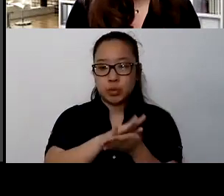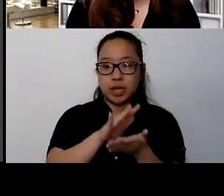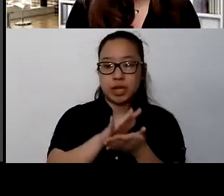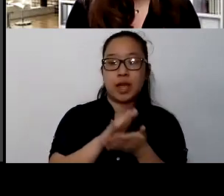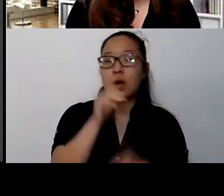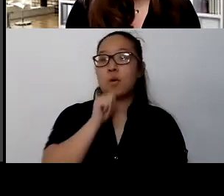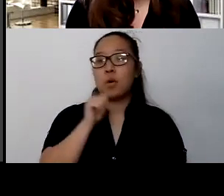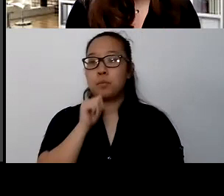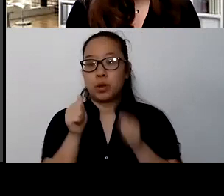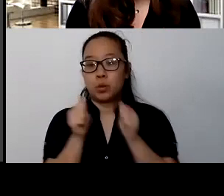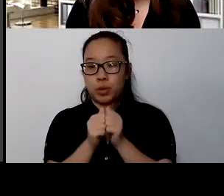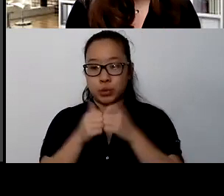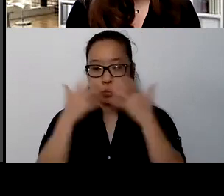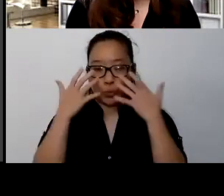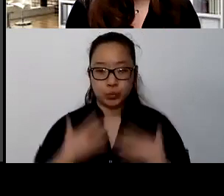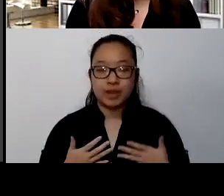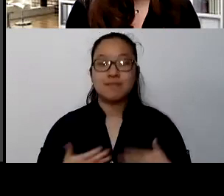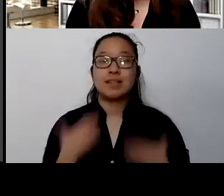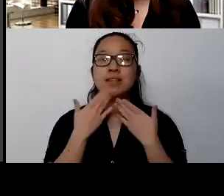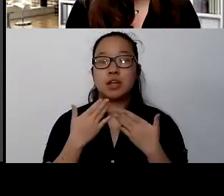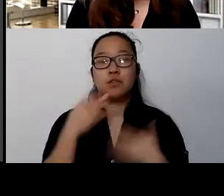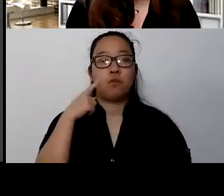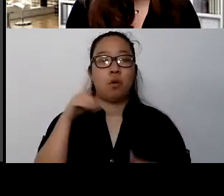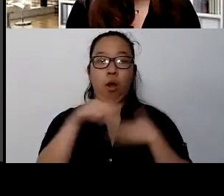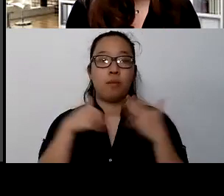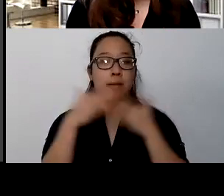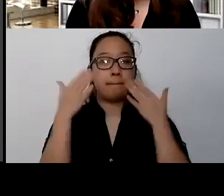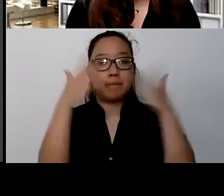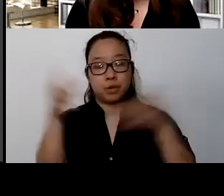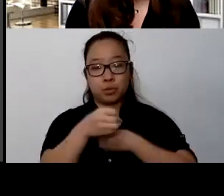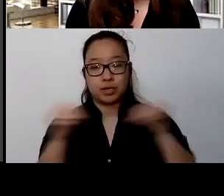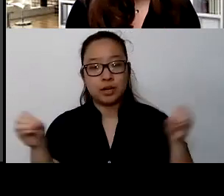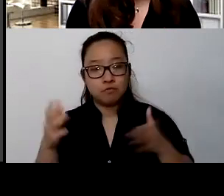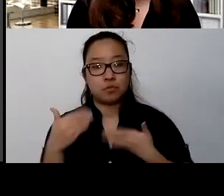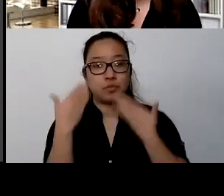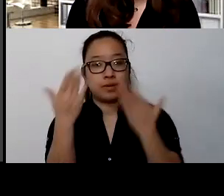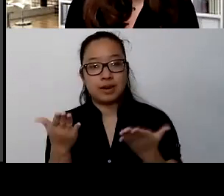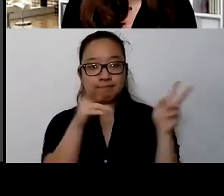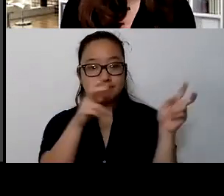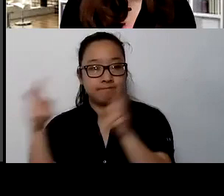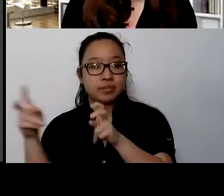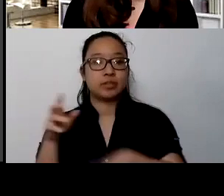the following organizations for their support of Issues That Matter. Snohomish County Behavioral Health Services,